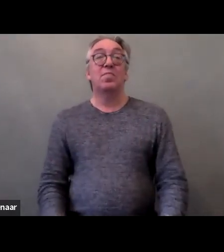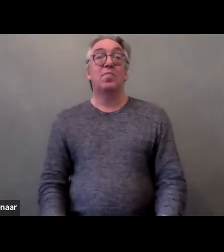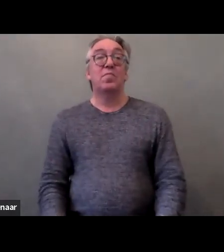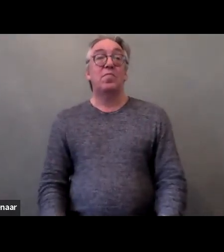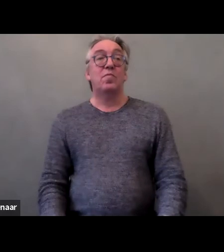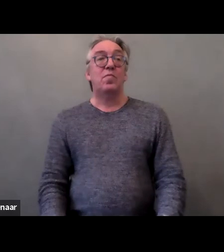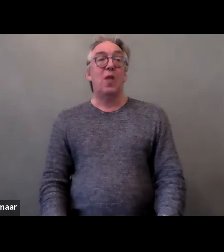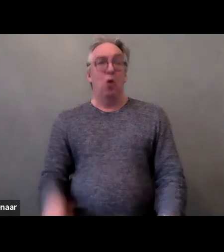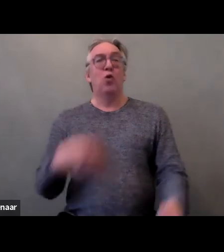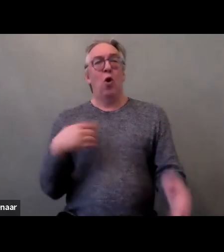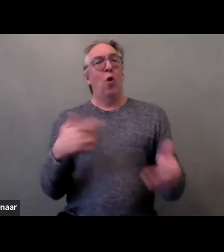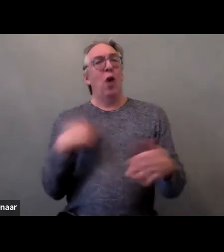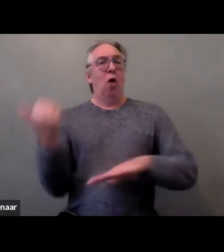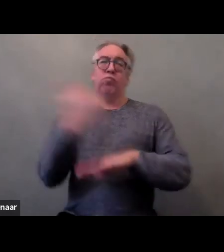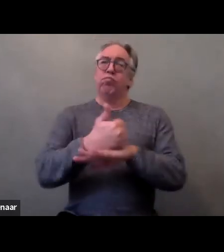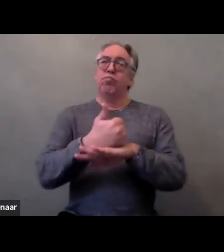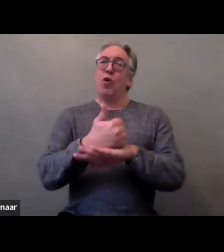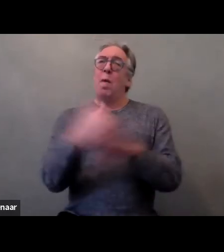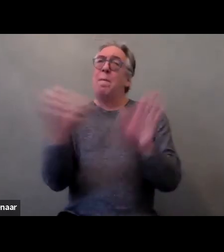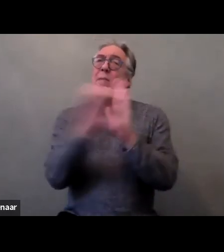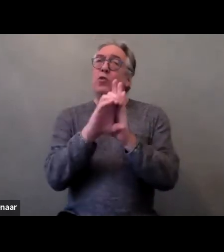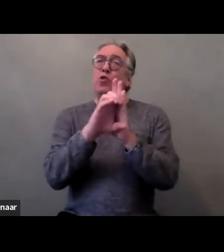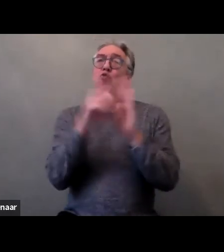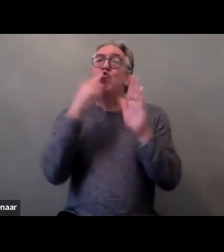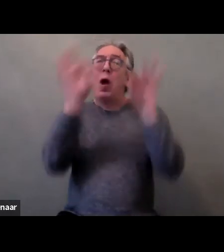and each picture depicts a different type of violence.